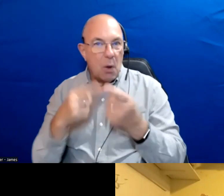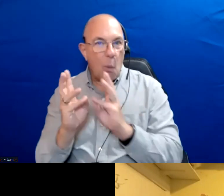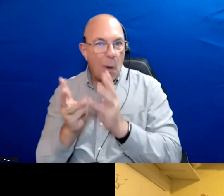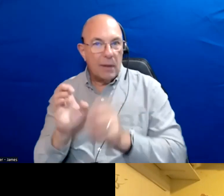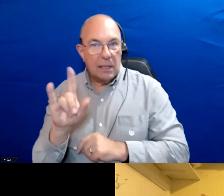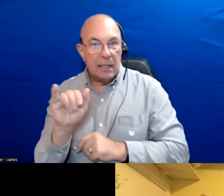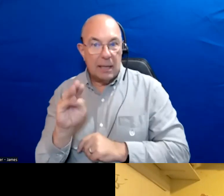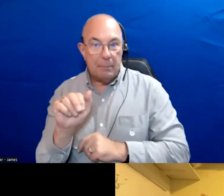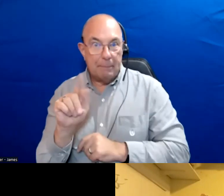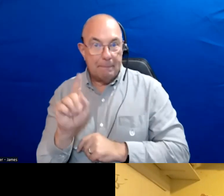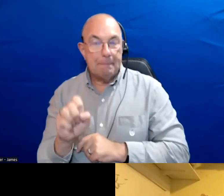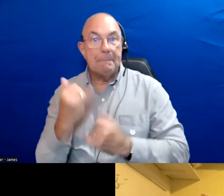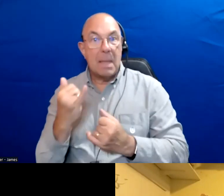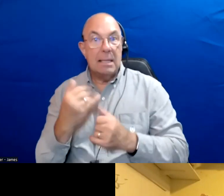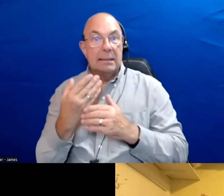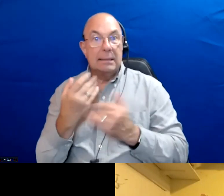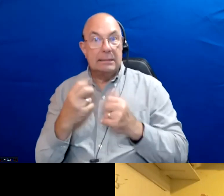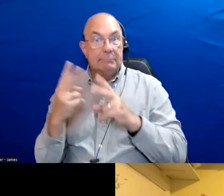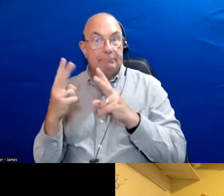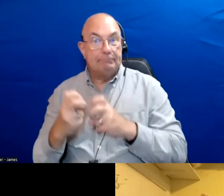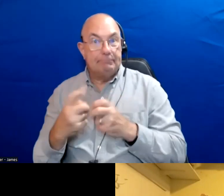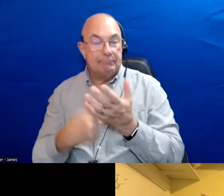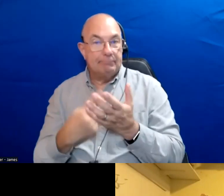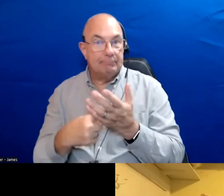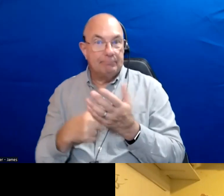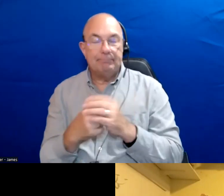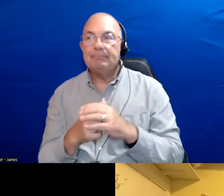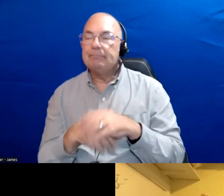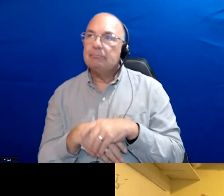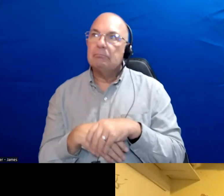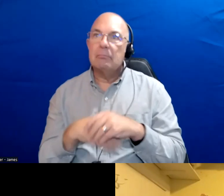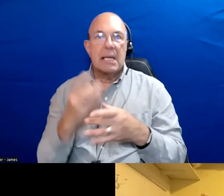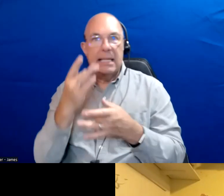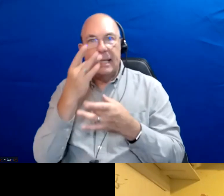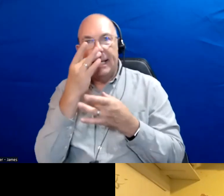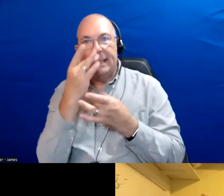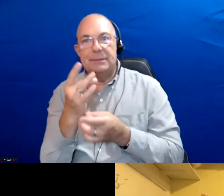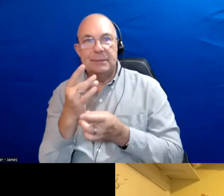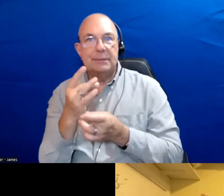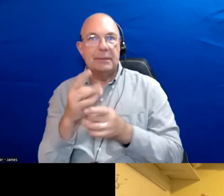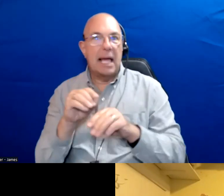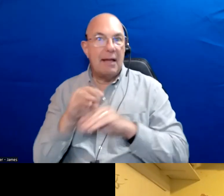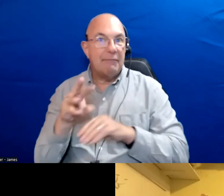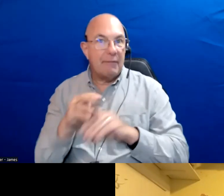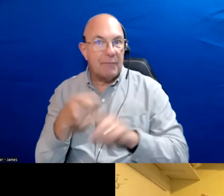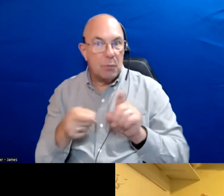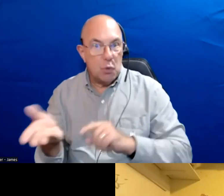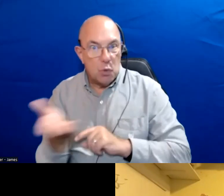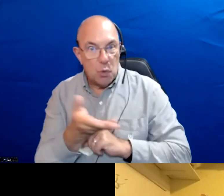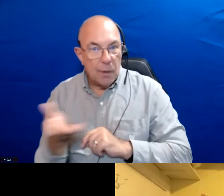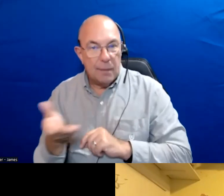Before we dive into the issues and get some really interesting advice from you or insight